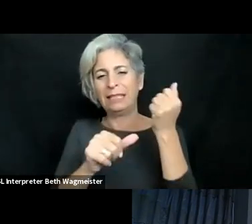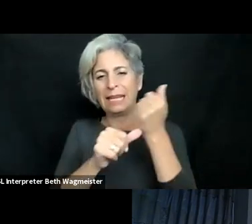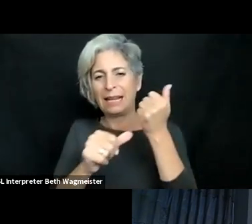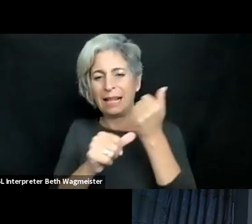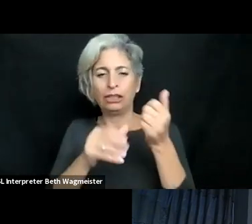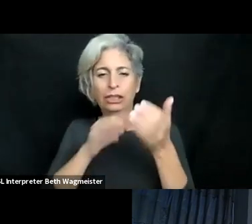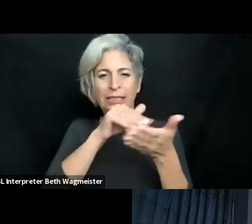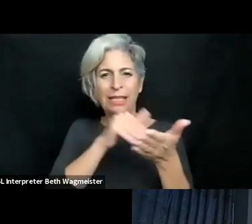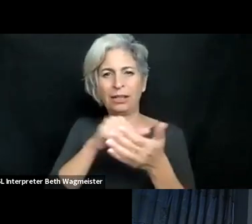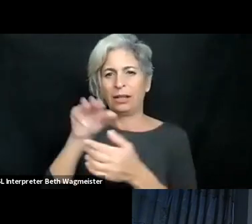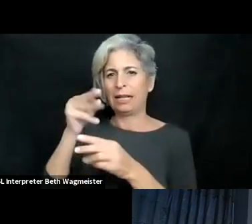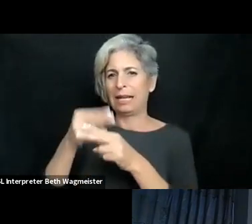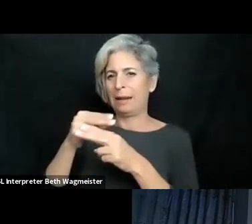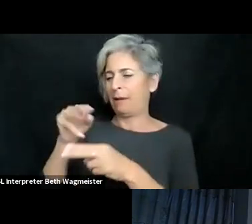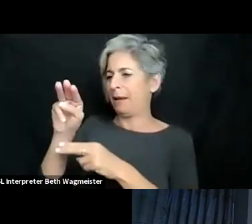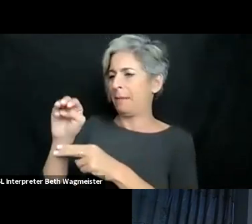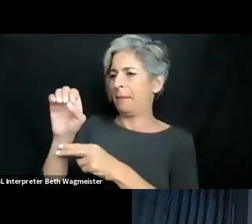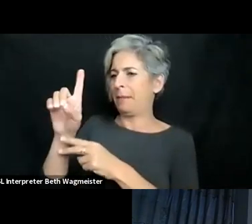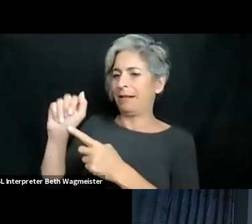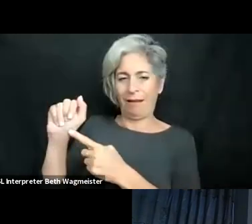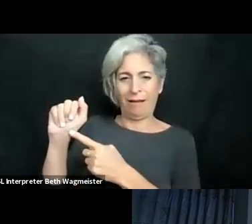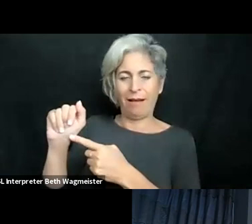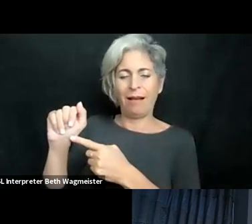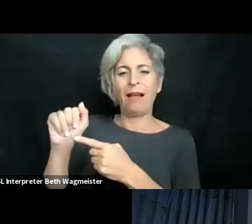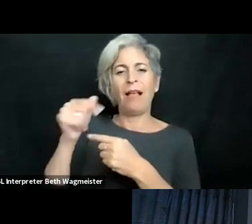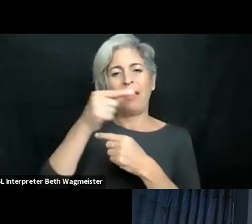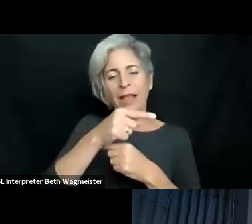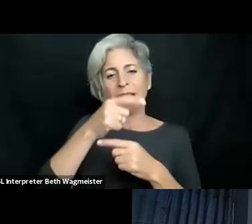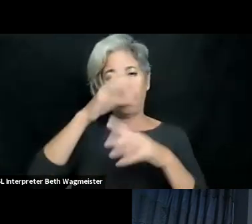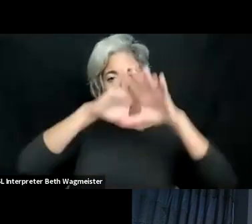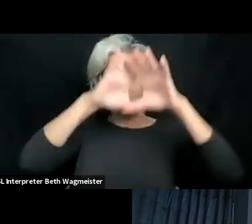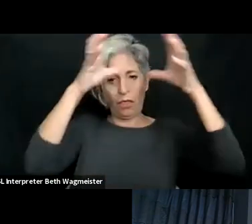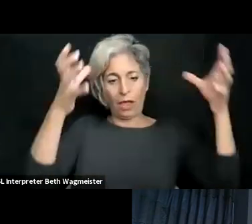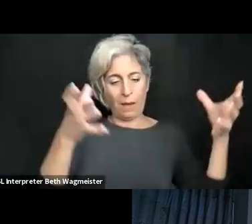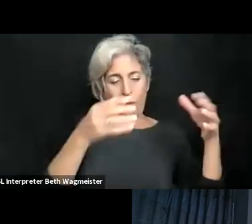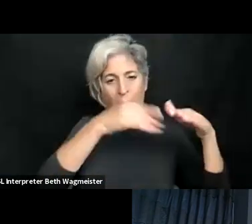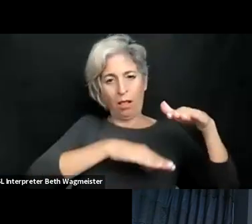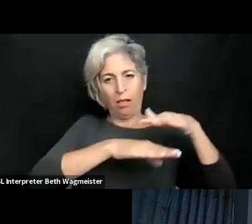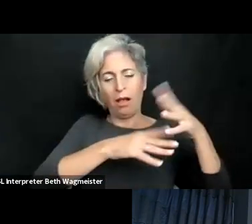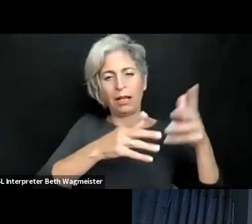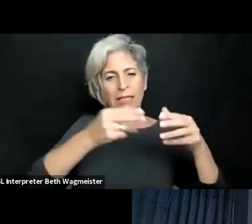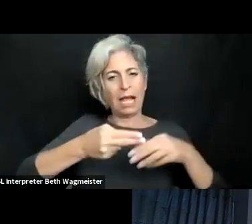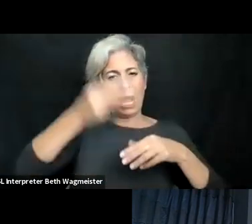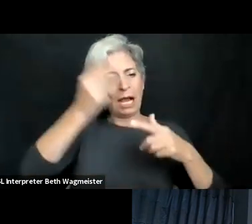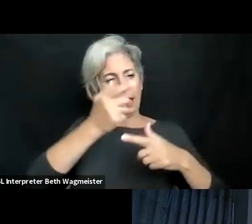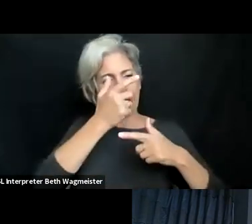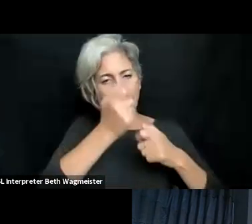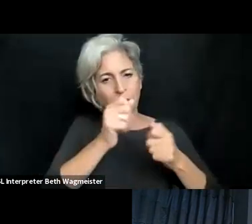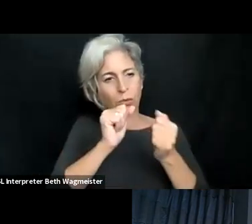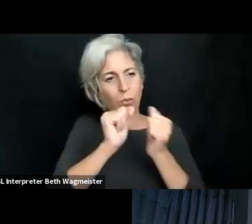basically in Qatar, we have a pioneering assistive technology center which is called